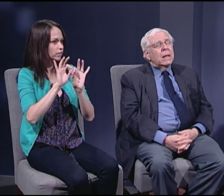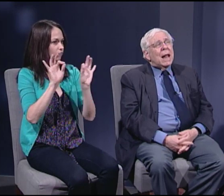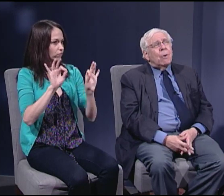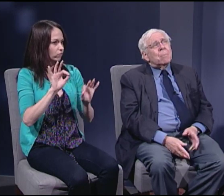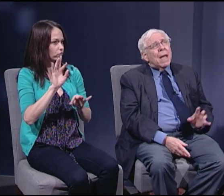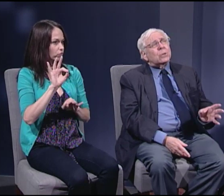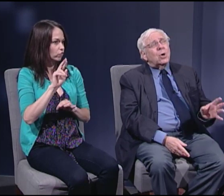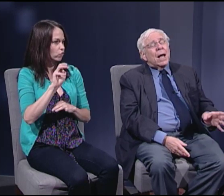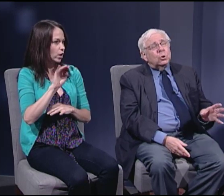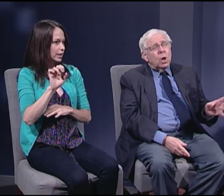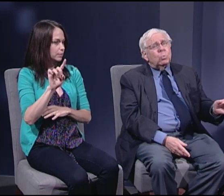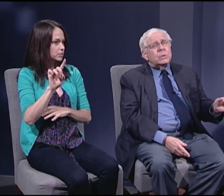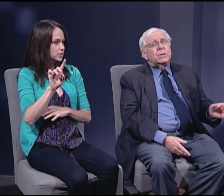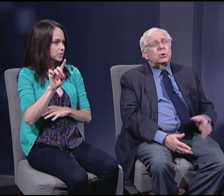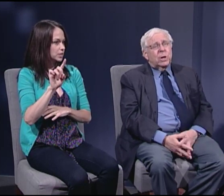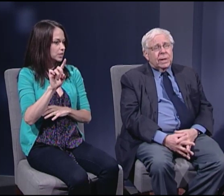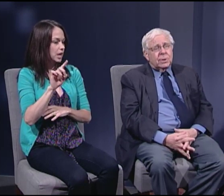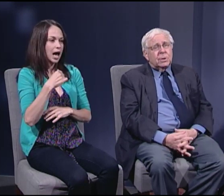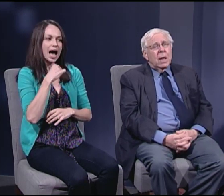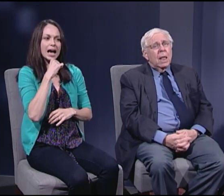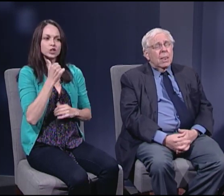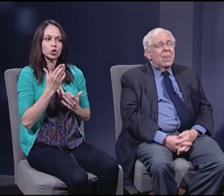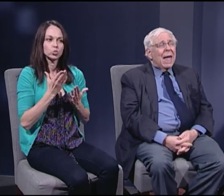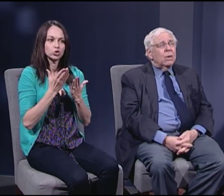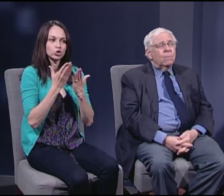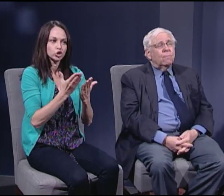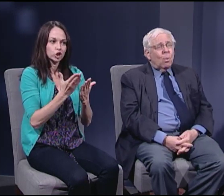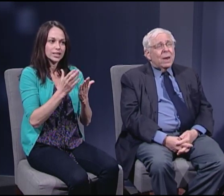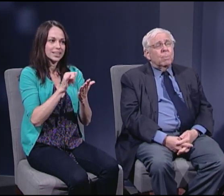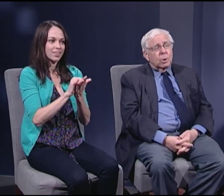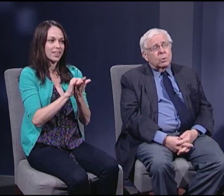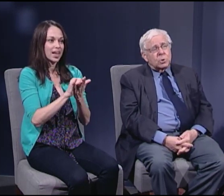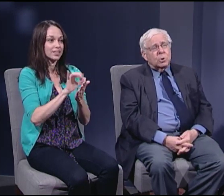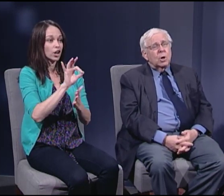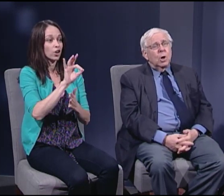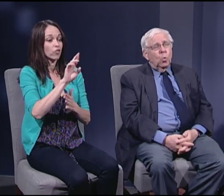now, I actually don't suggest that the framers were